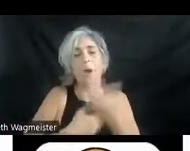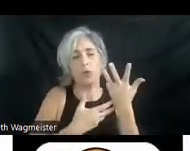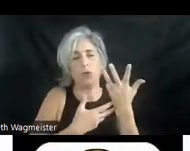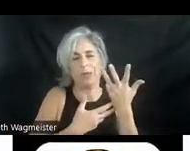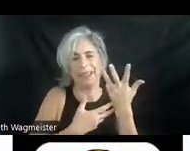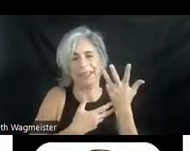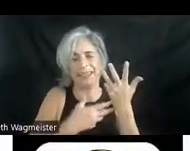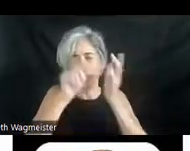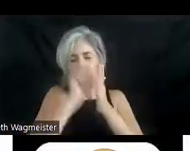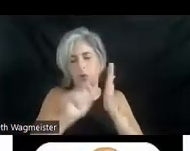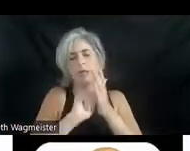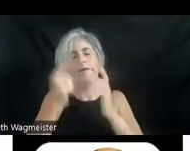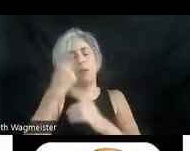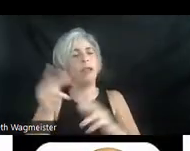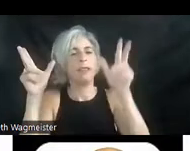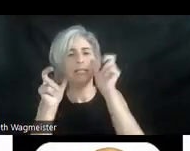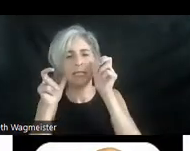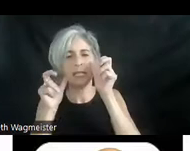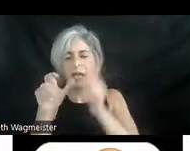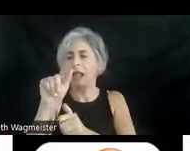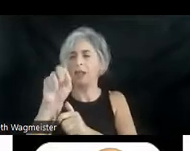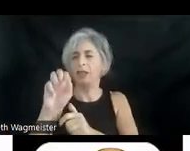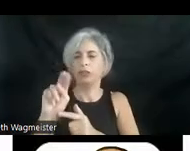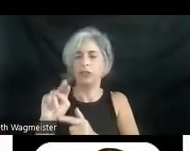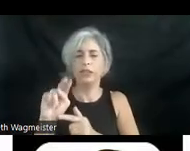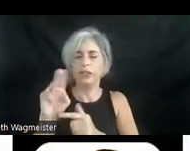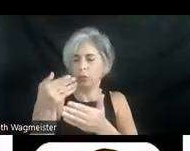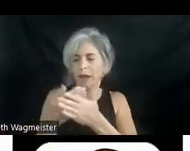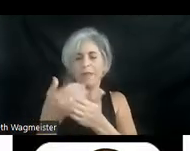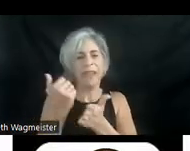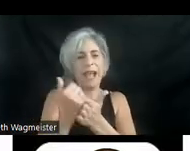is written to be heard. Alliteration adds variety and helps maintain interest.